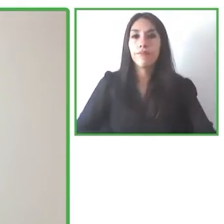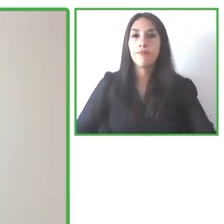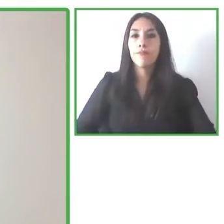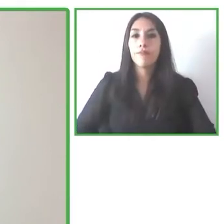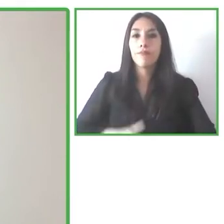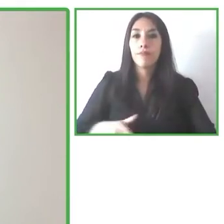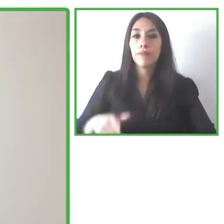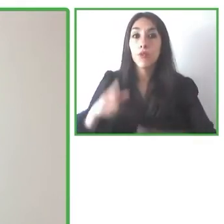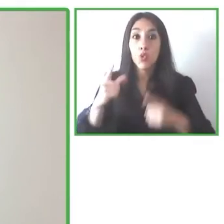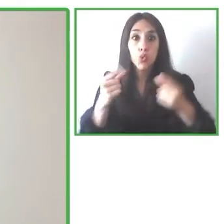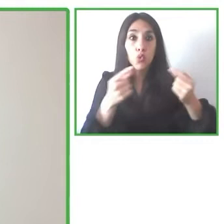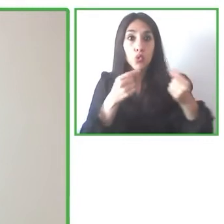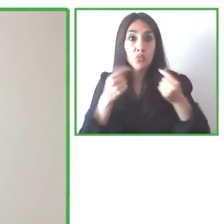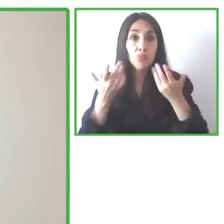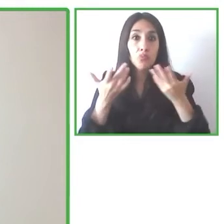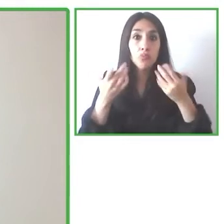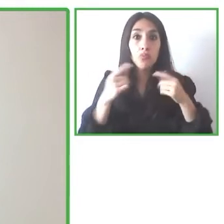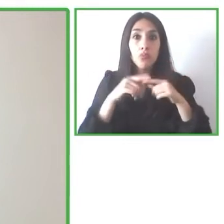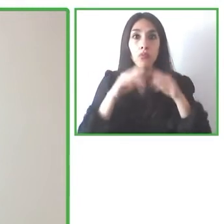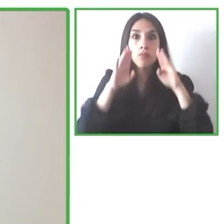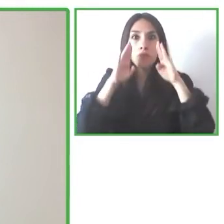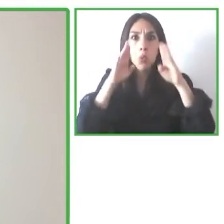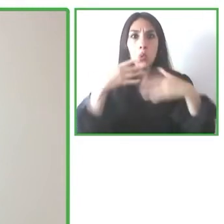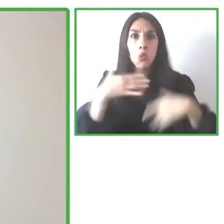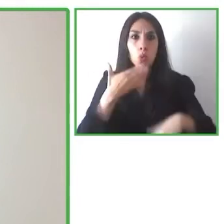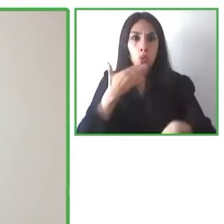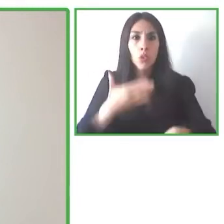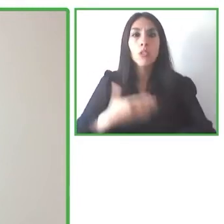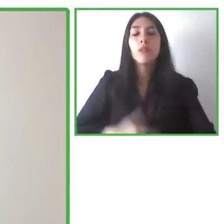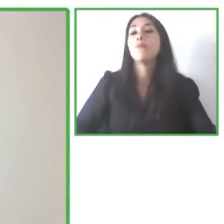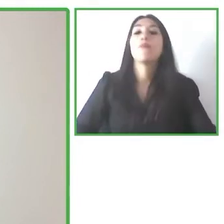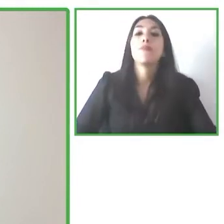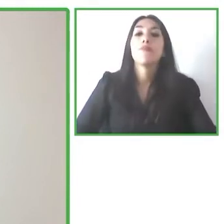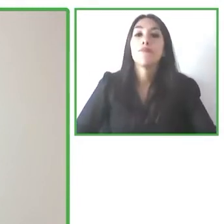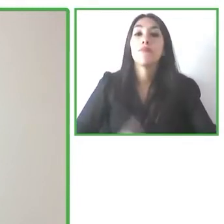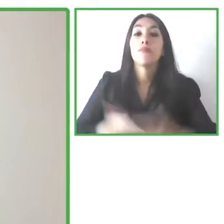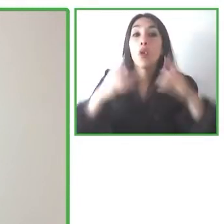it's just a fantastic solution I really hope that everything goes really well for you,